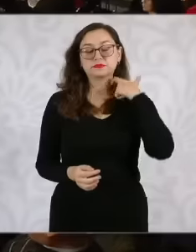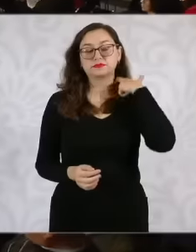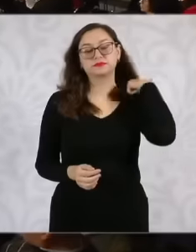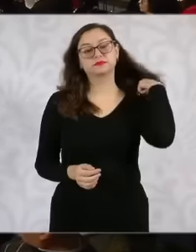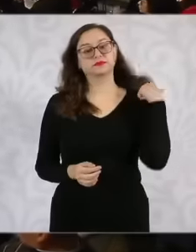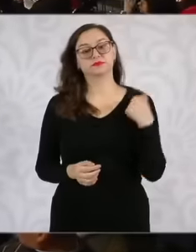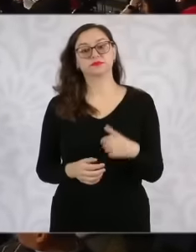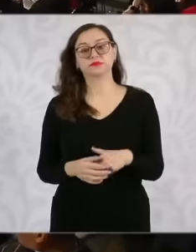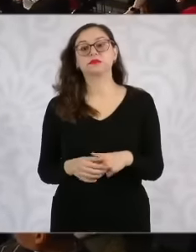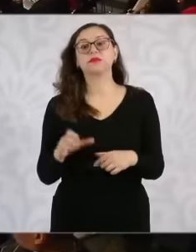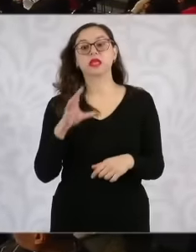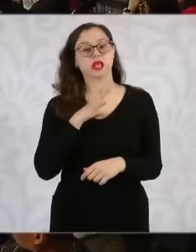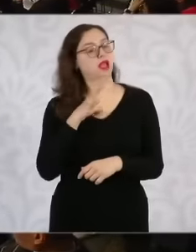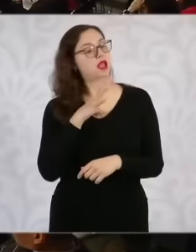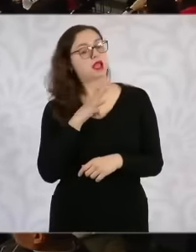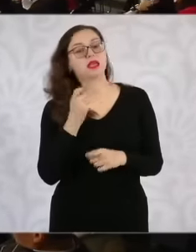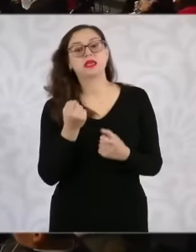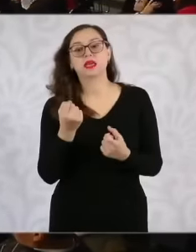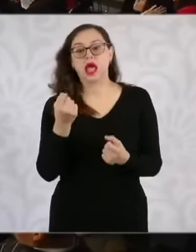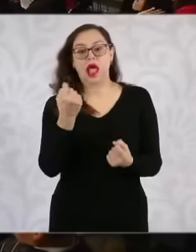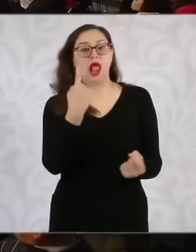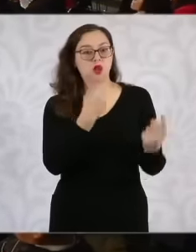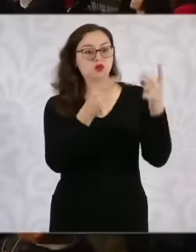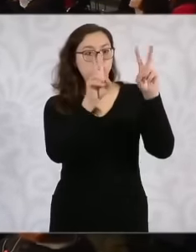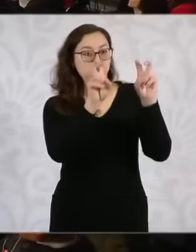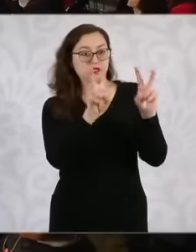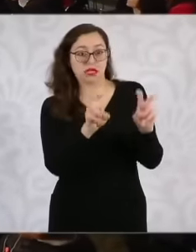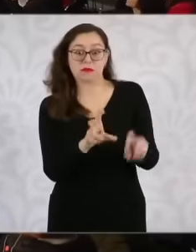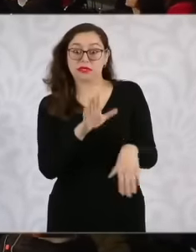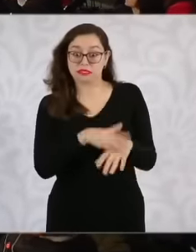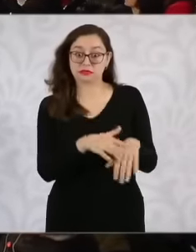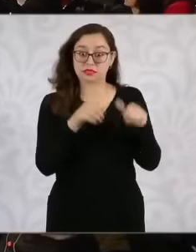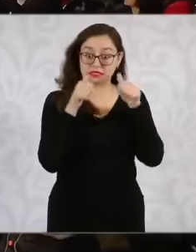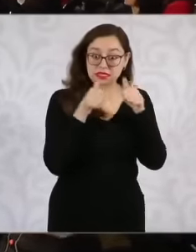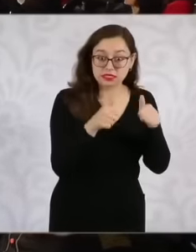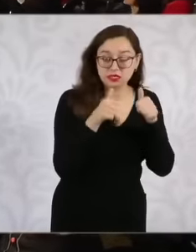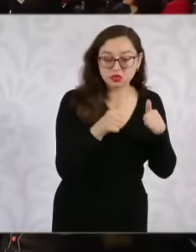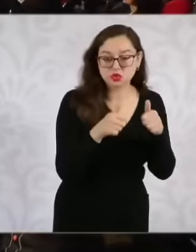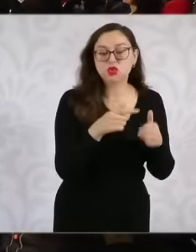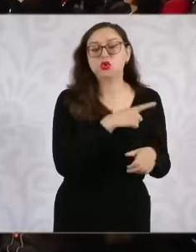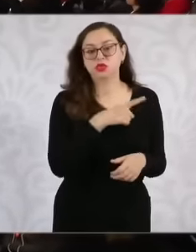issues where we are going to give more emphasis now than what was given in the government of President